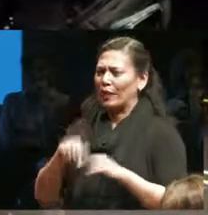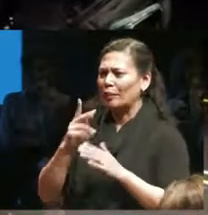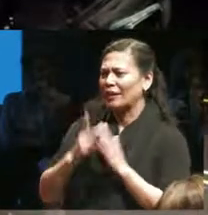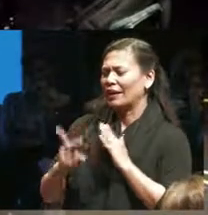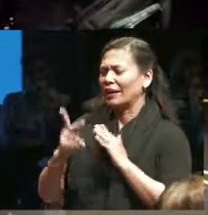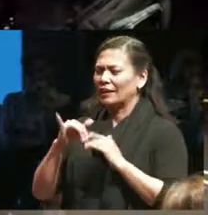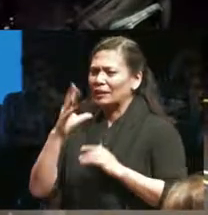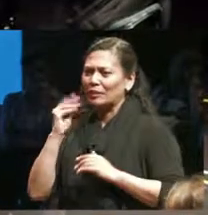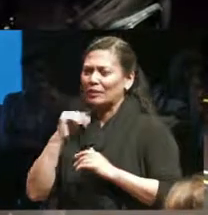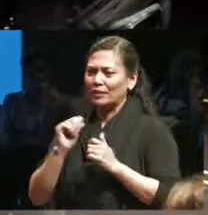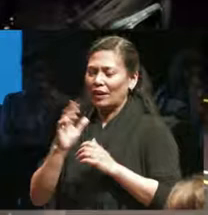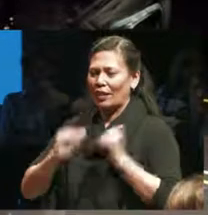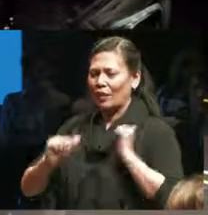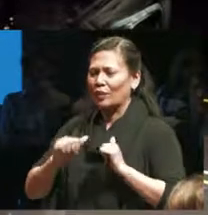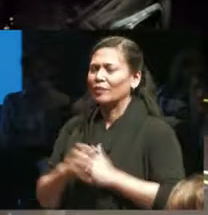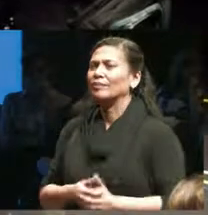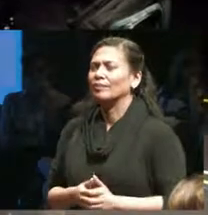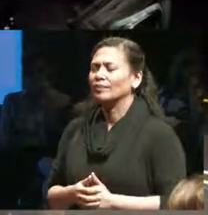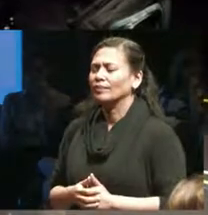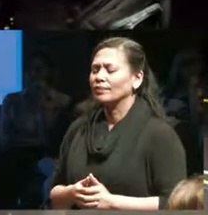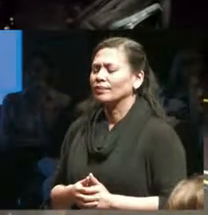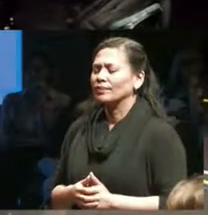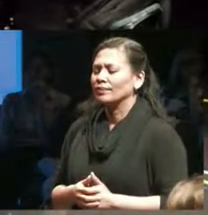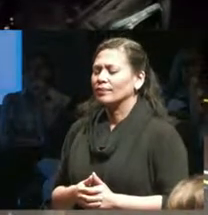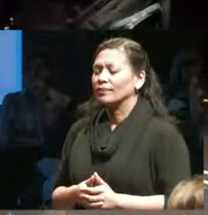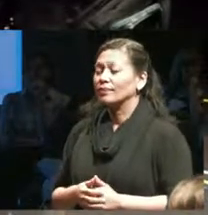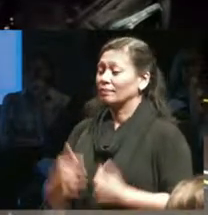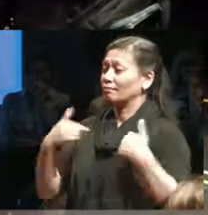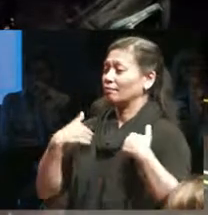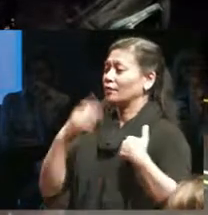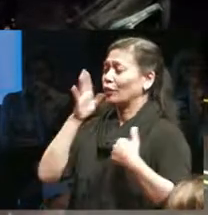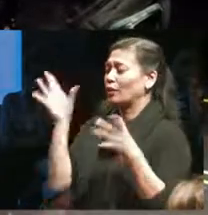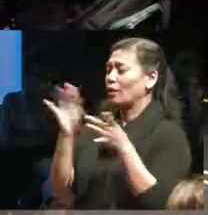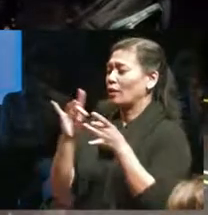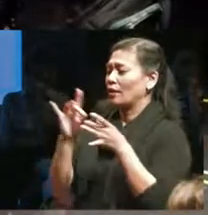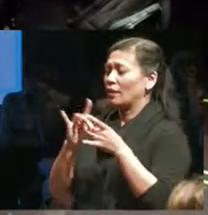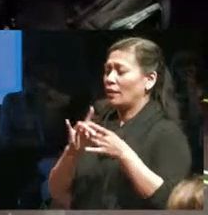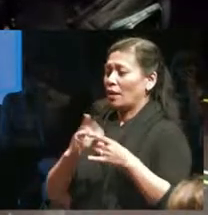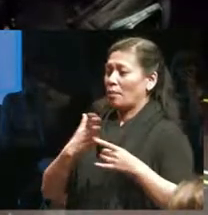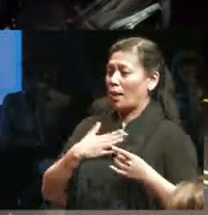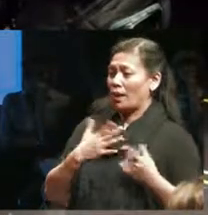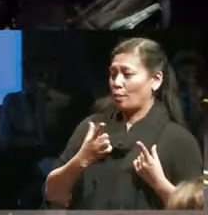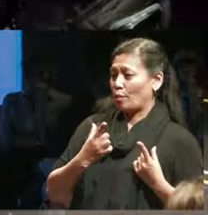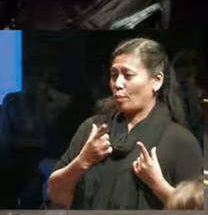answer it by talking a little bit about the difference between my practice as a